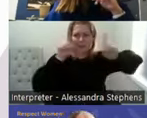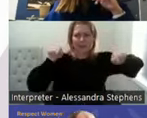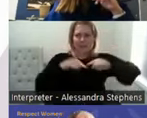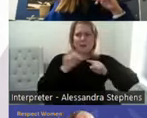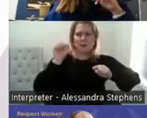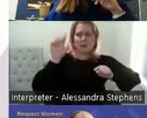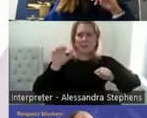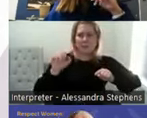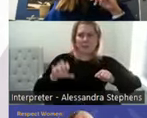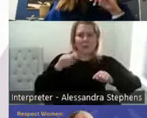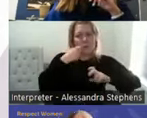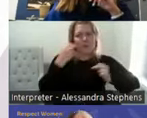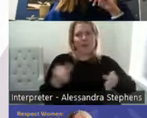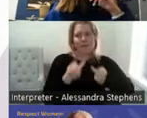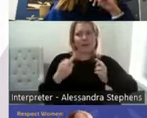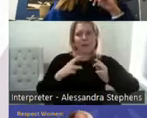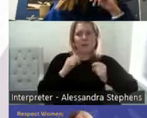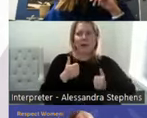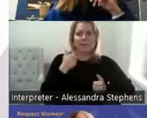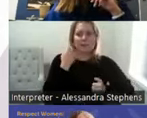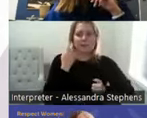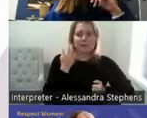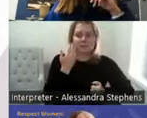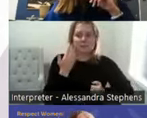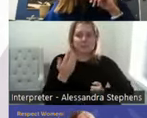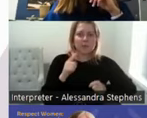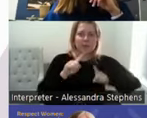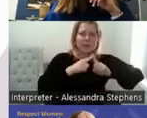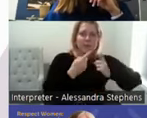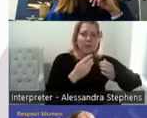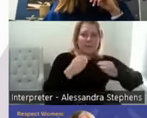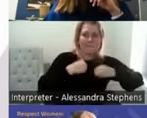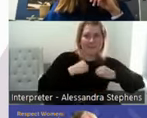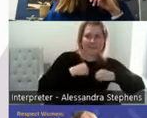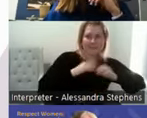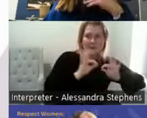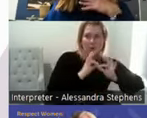will be available afterwards as well as different organizations that you can contact yourself.